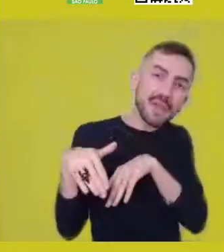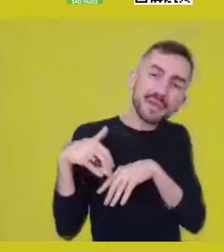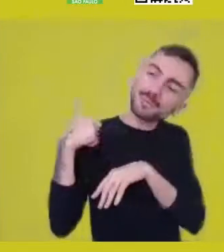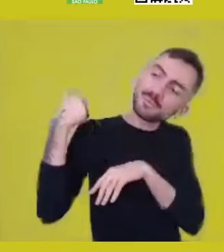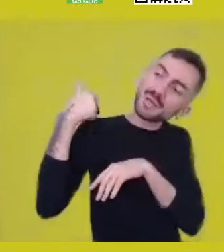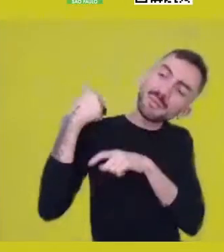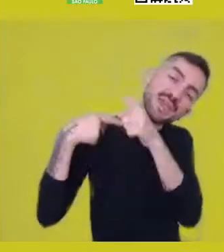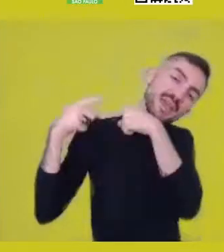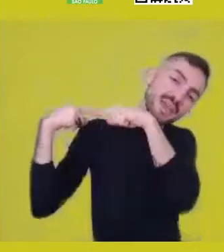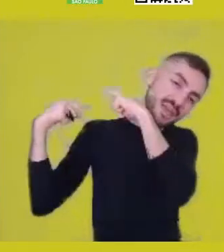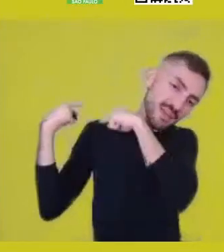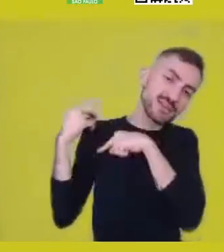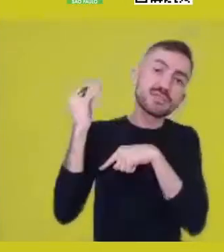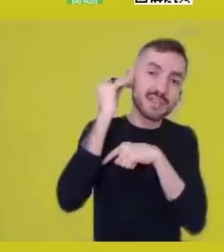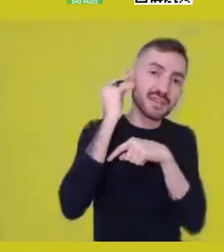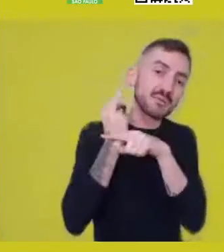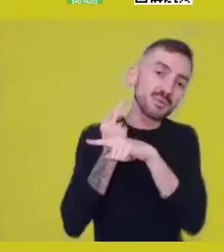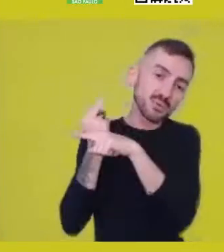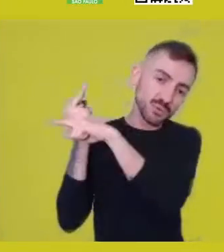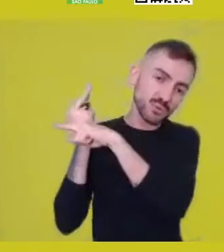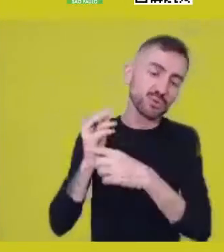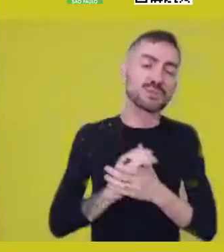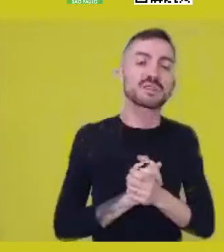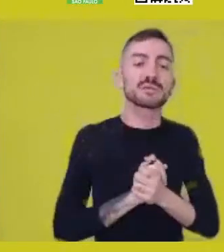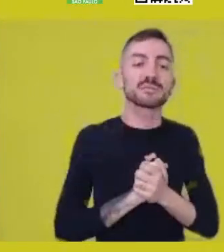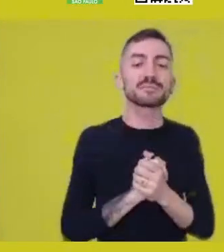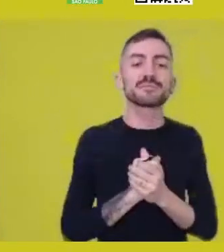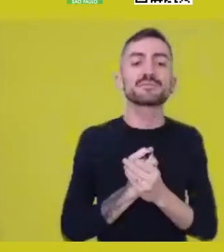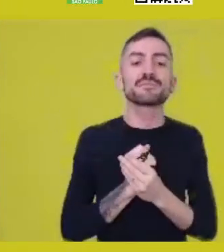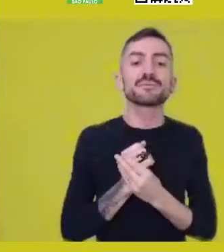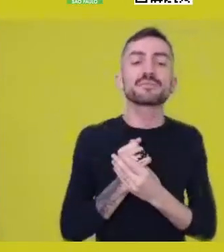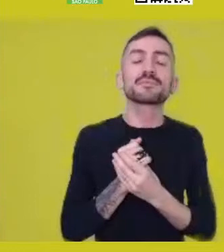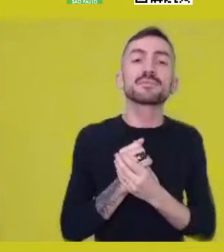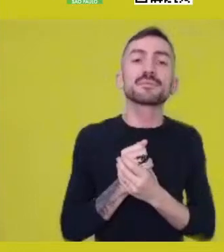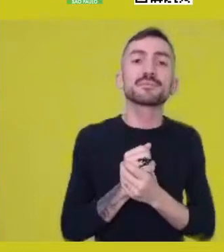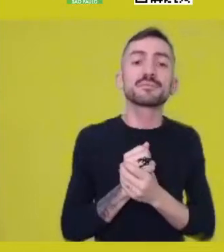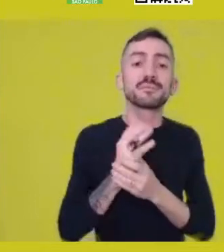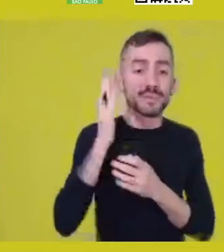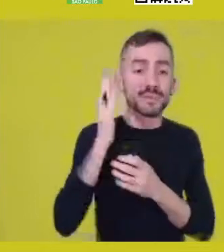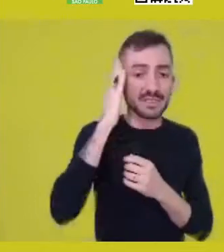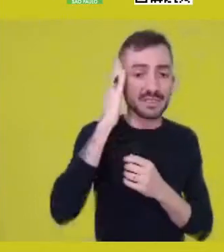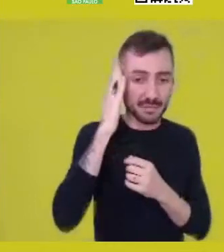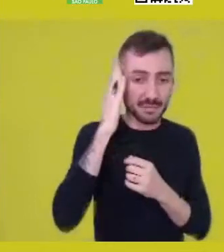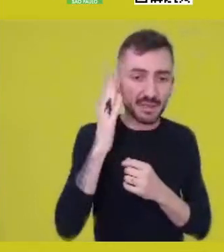Location is a concept brought to what Afrocentricity presents us,